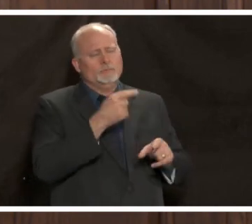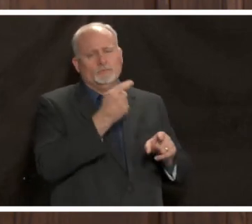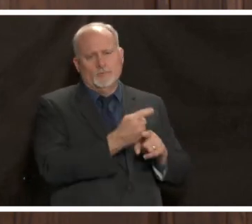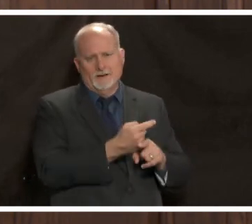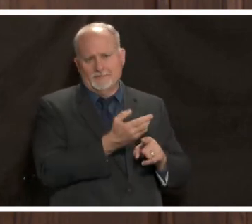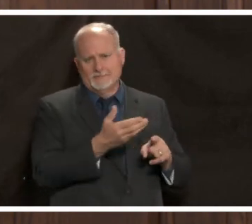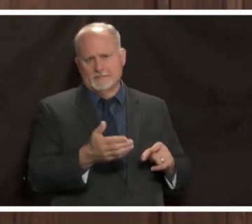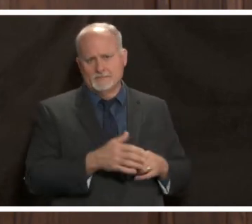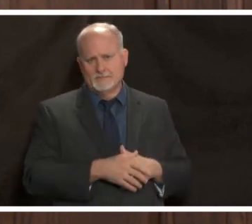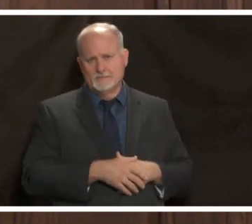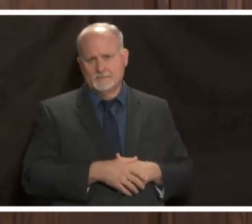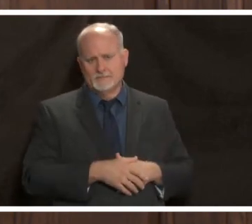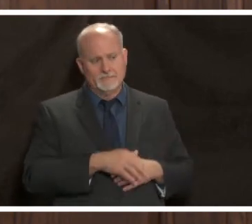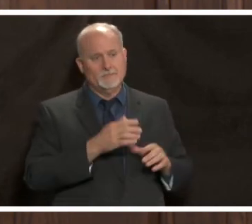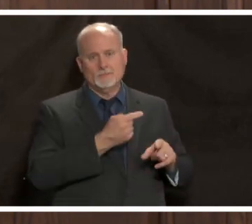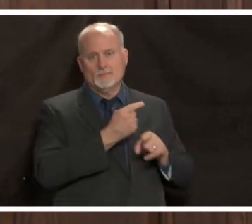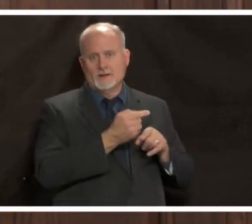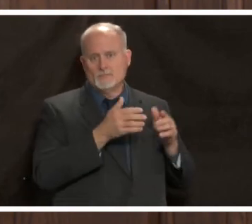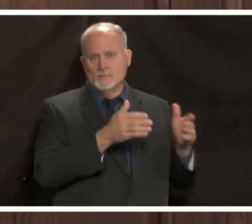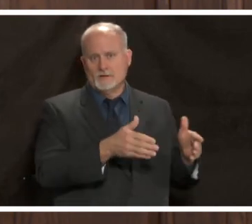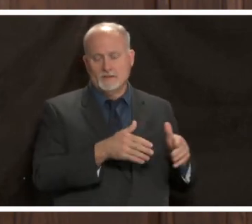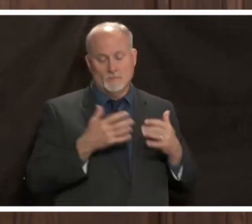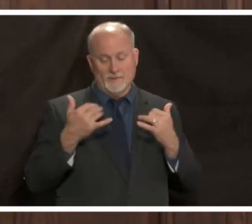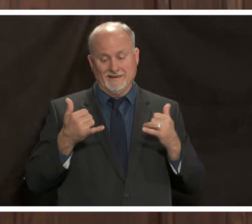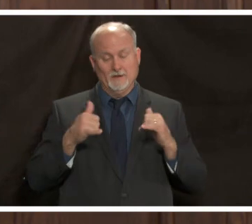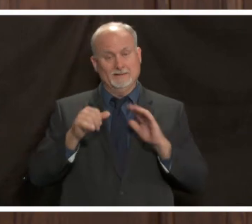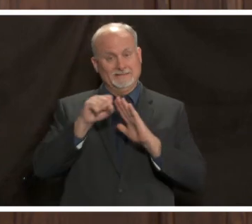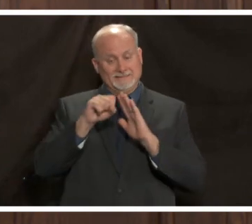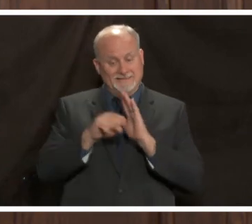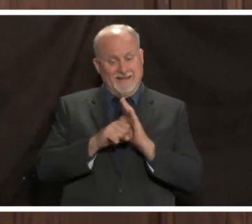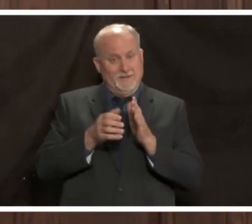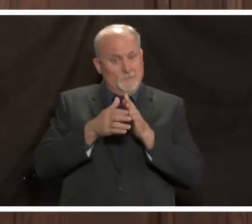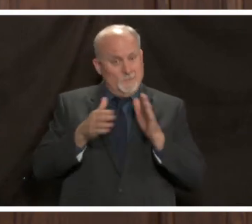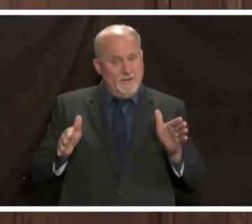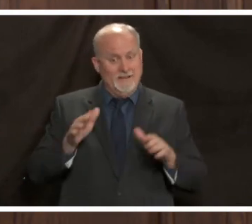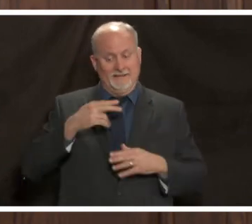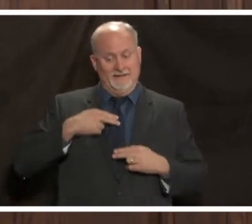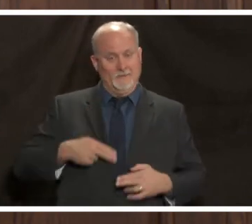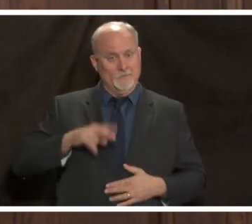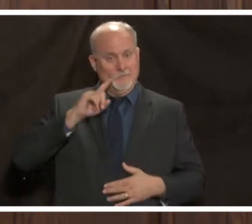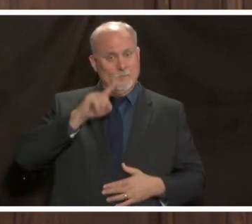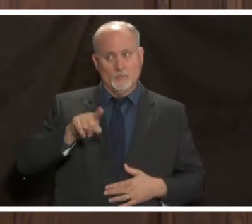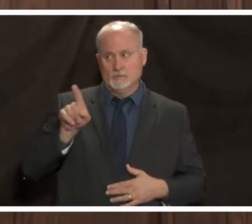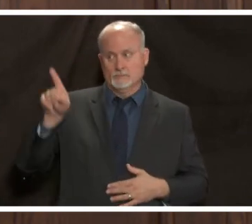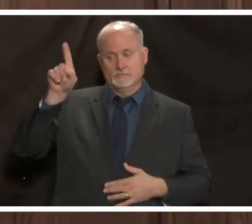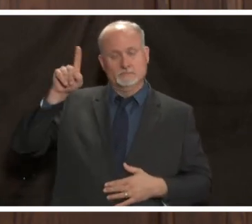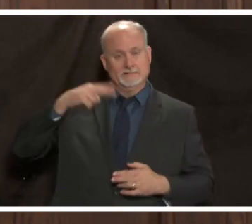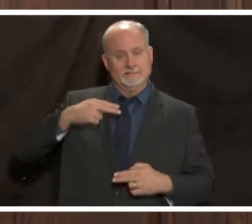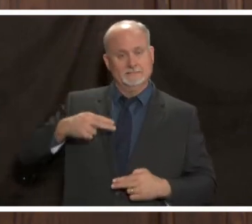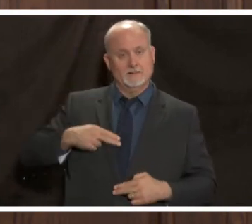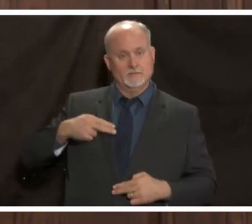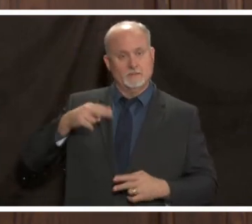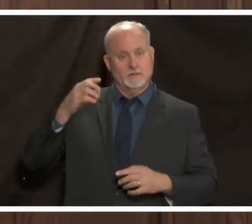you know the current statewide health order issued by the state health officer with with blessing of